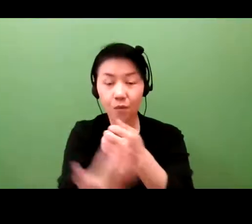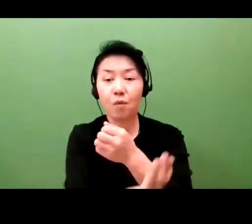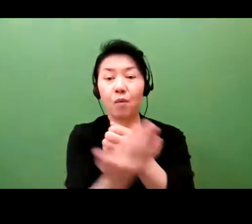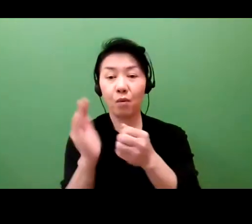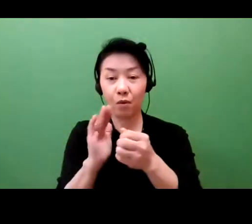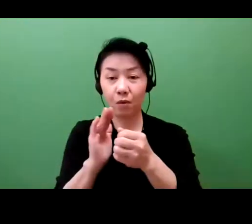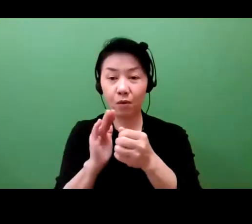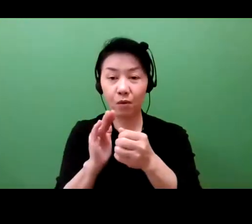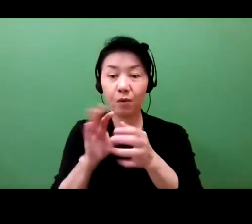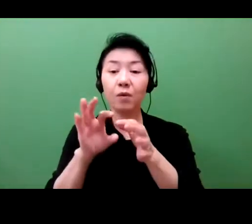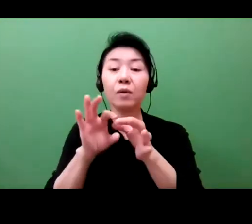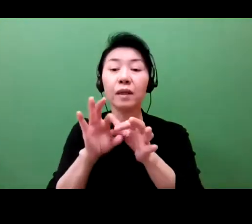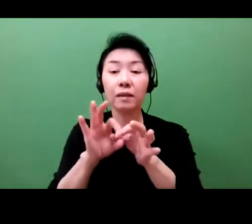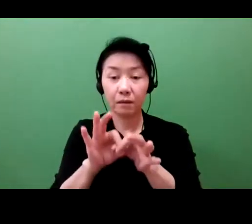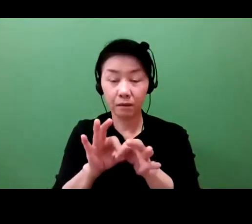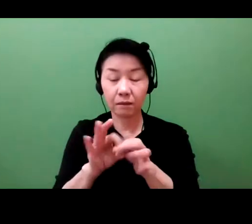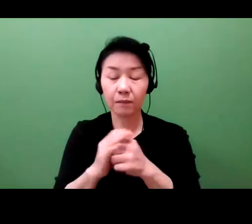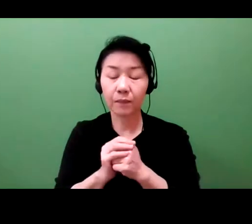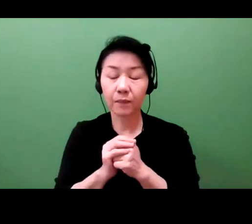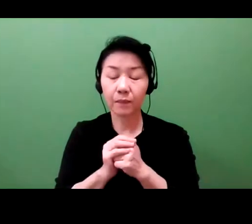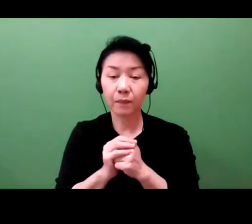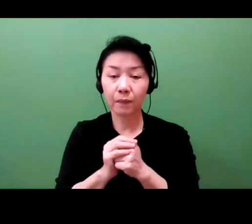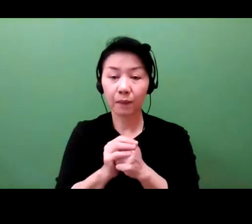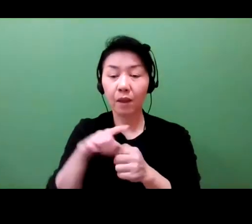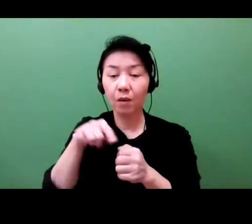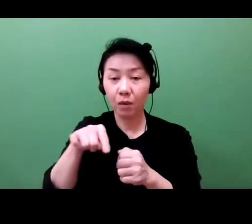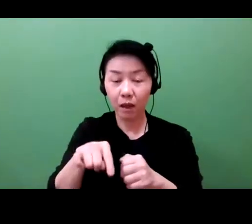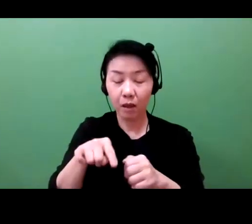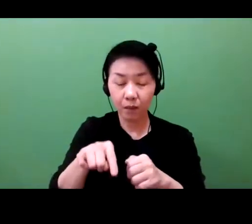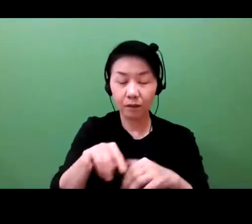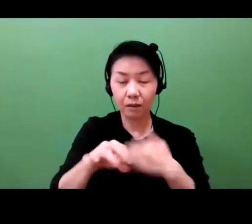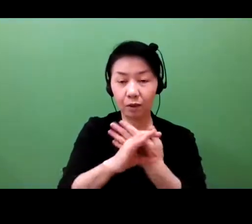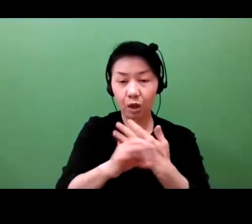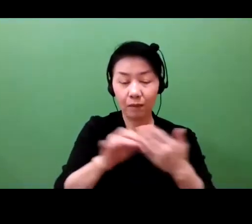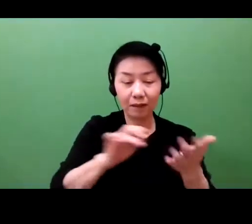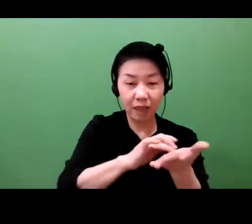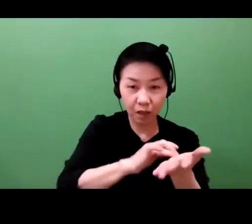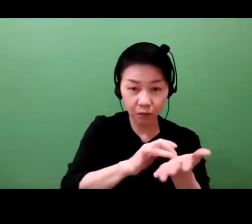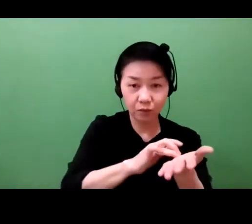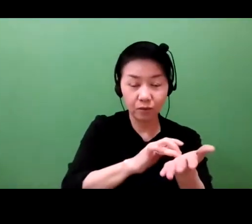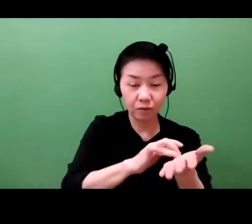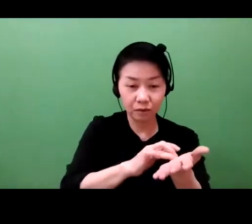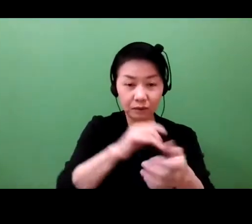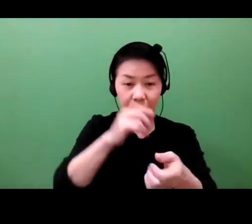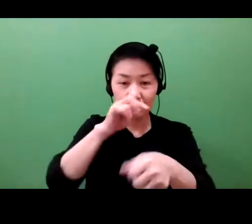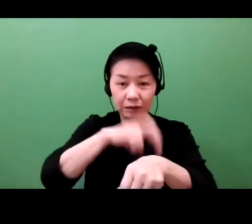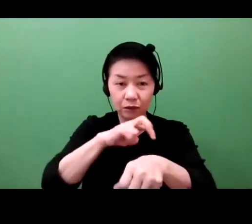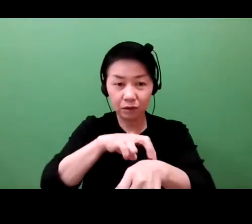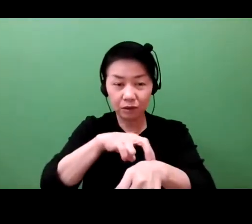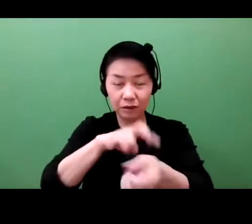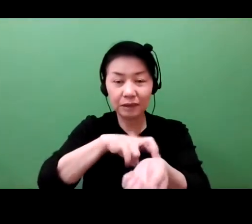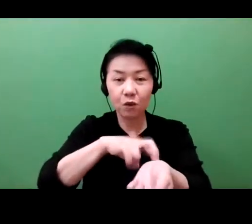or even a whole drug. So you need to think, then, about, what is the technology we're doing,